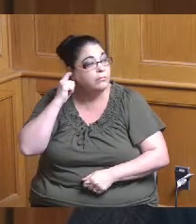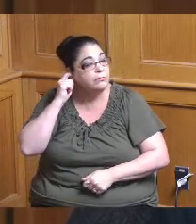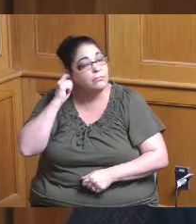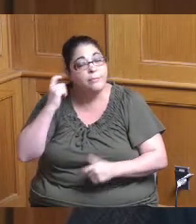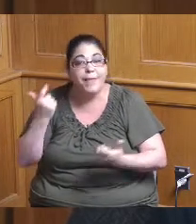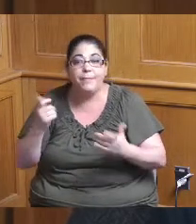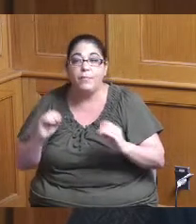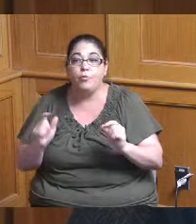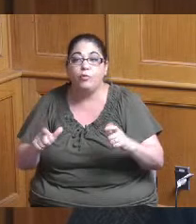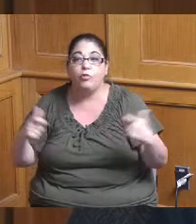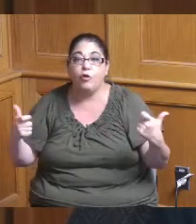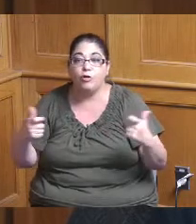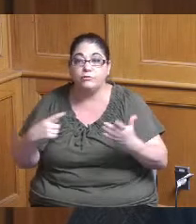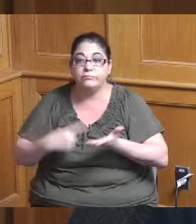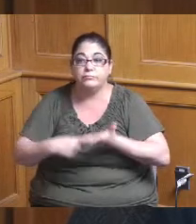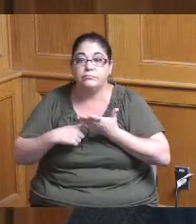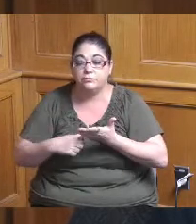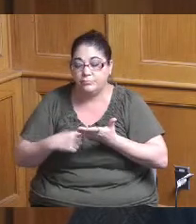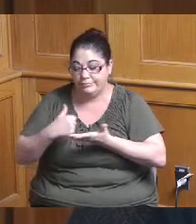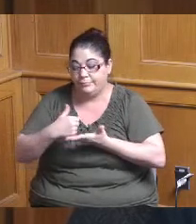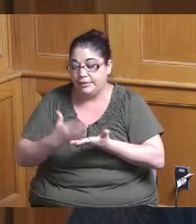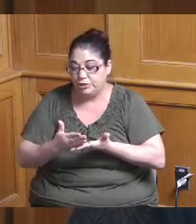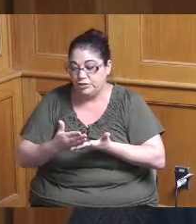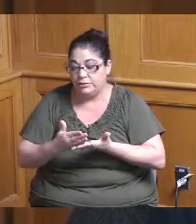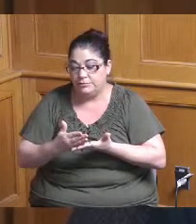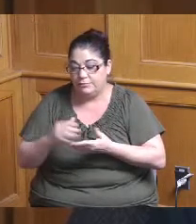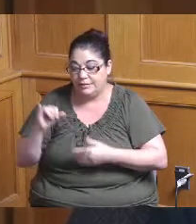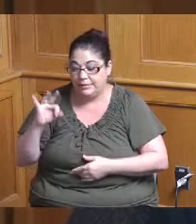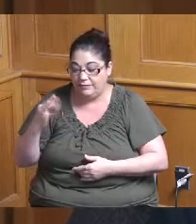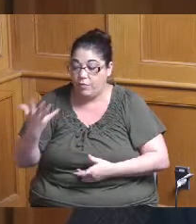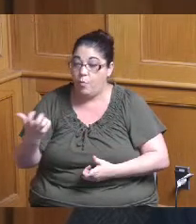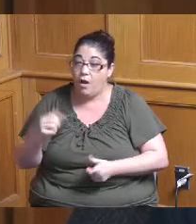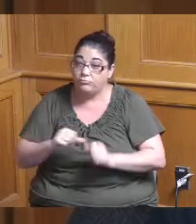context which is the budget but if we want to continue to partner which is really what we're